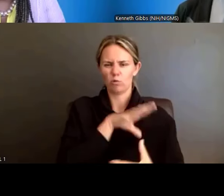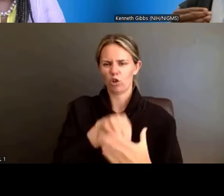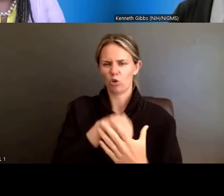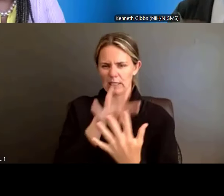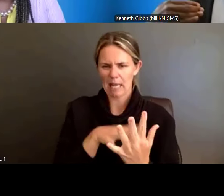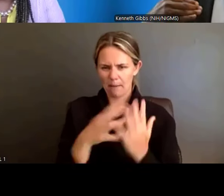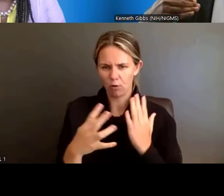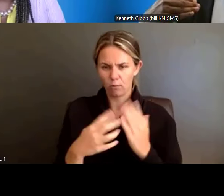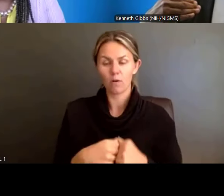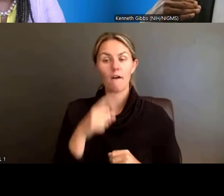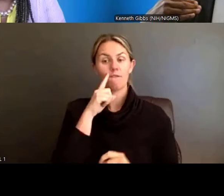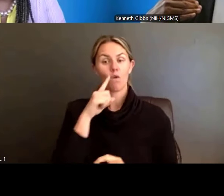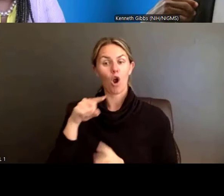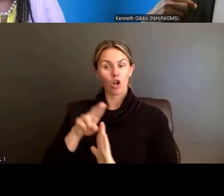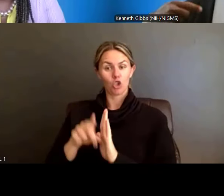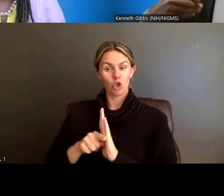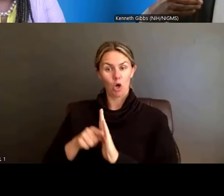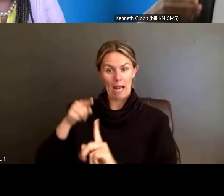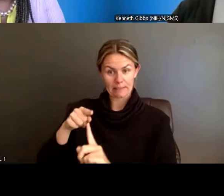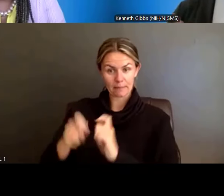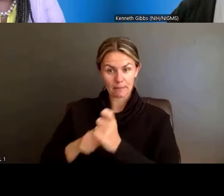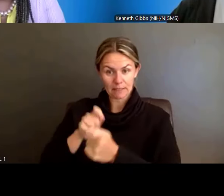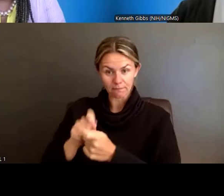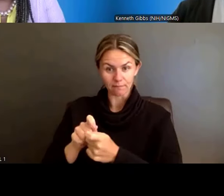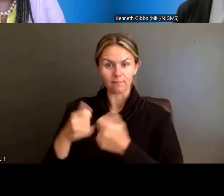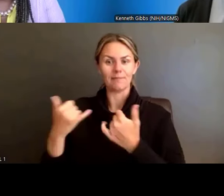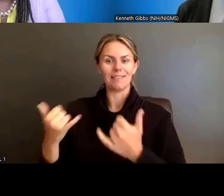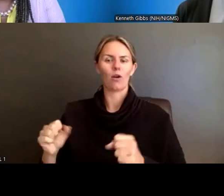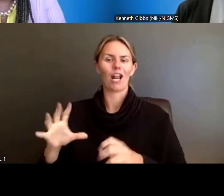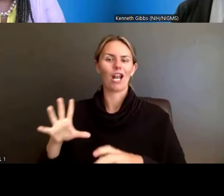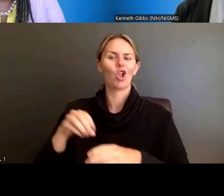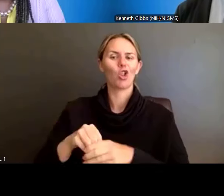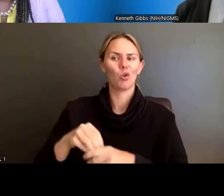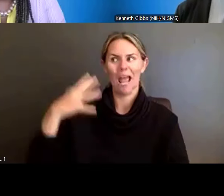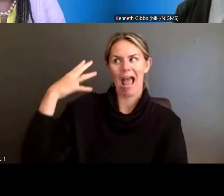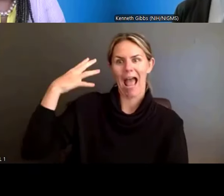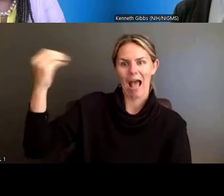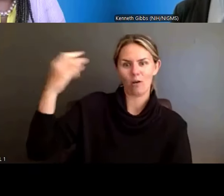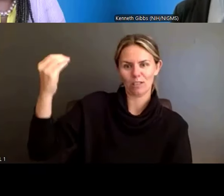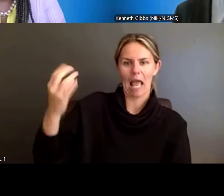of external published abstracts, so for national conferences, for example,